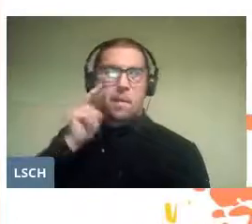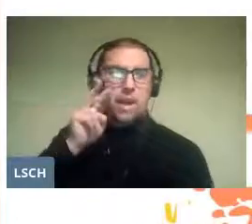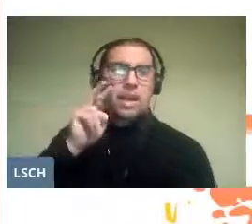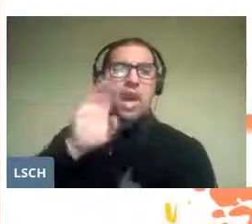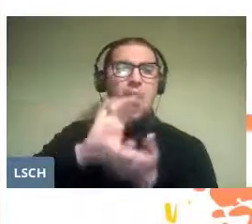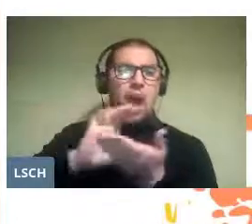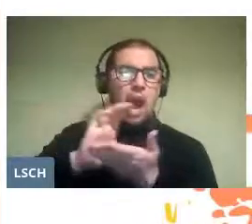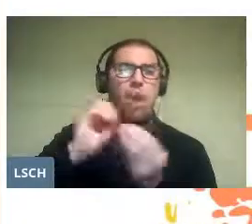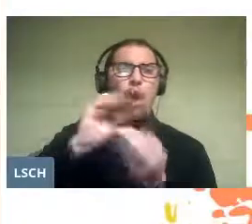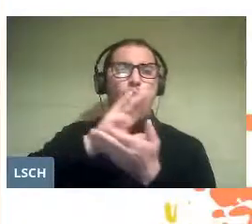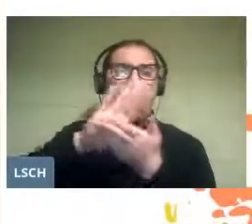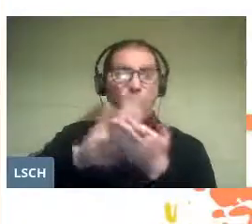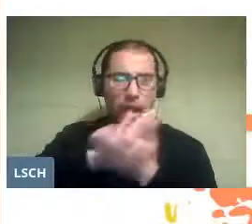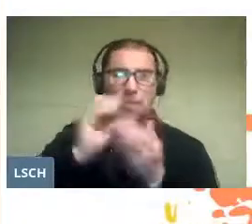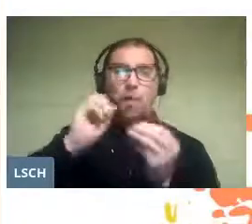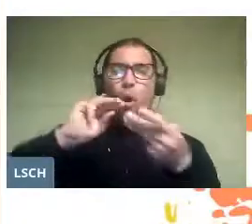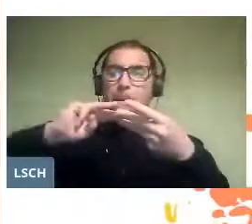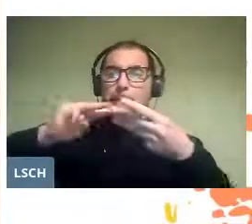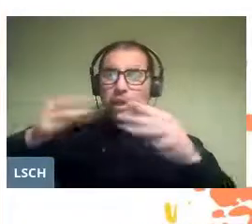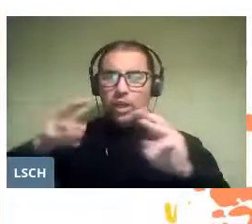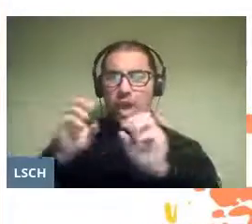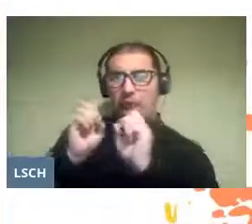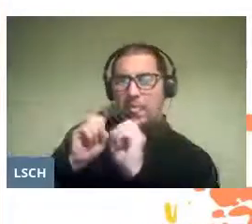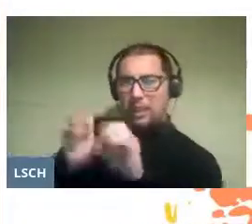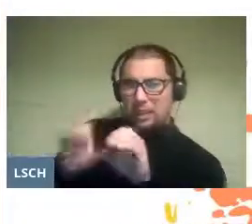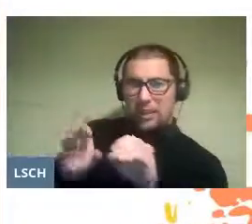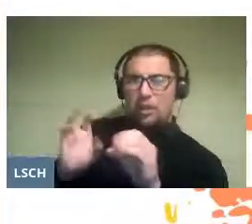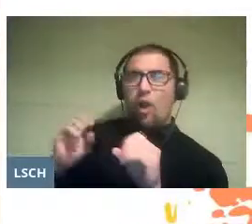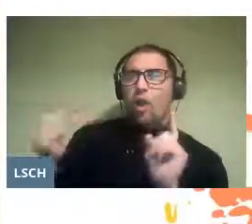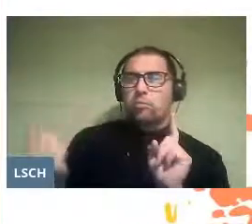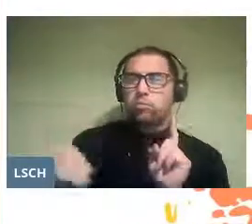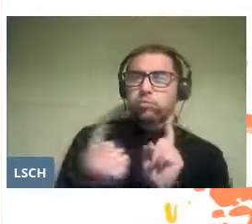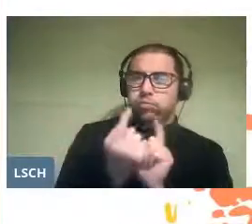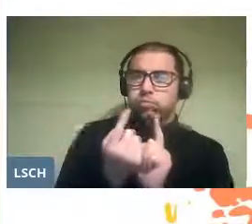and methodologies to make available to educational systems